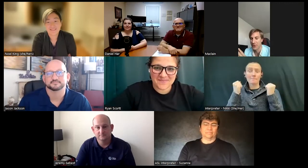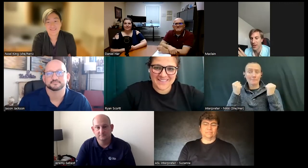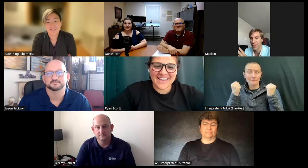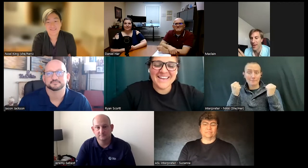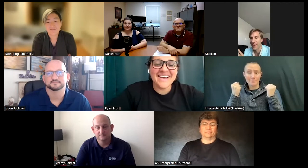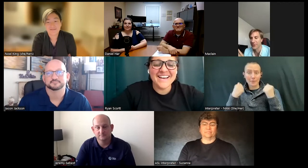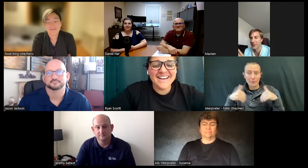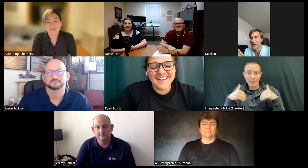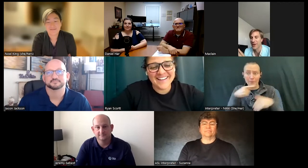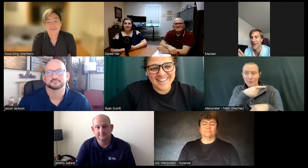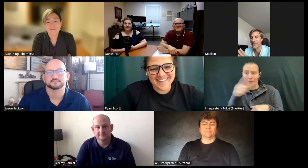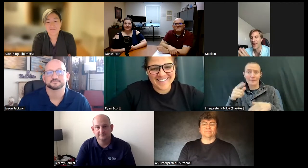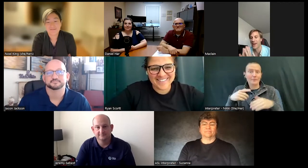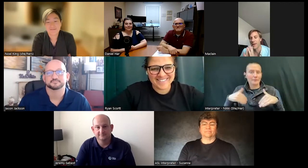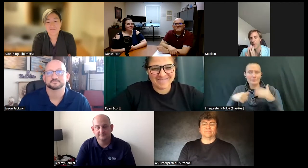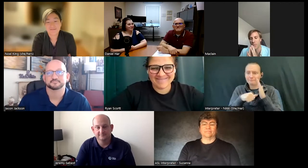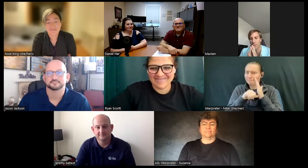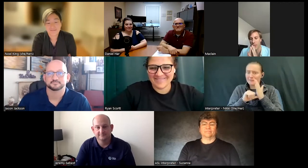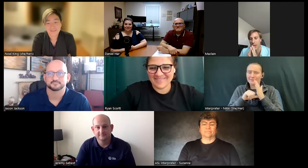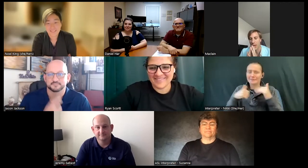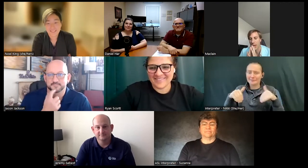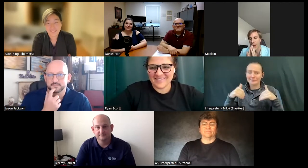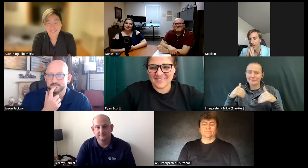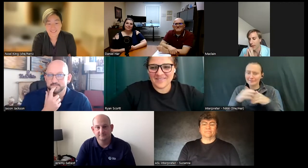with me I'll say that start off um